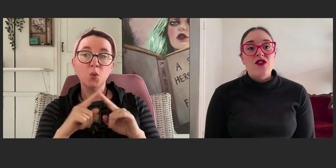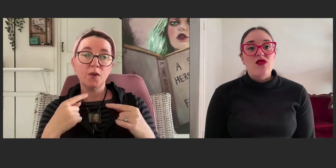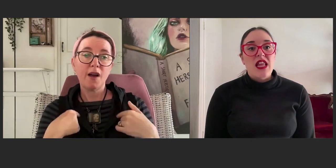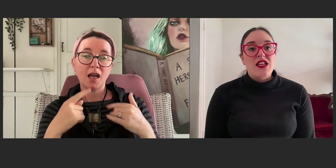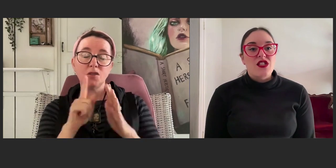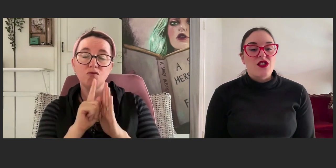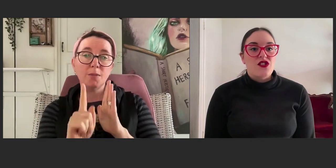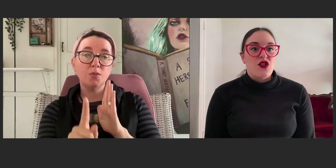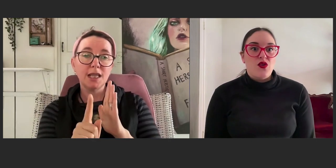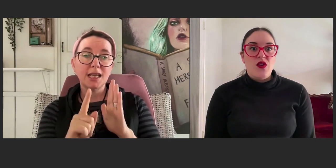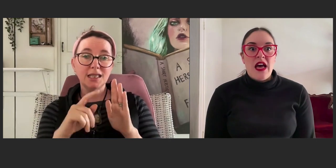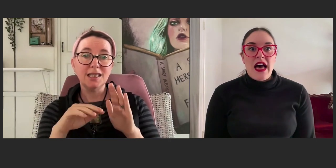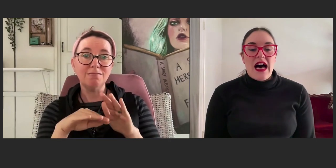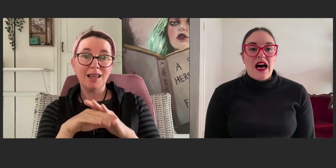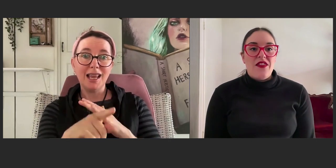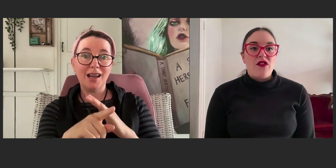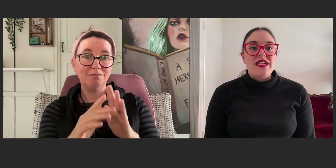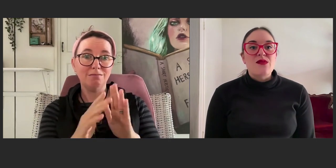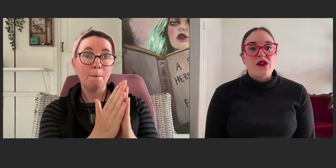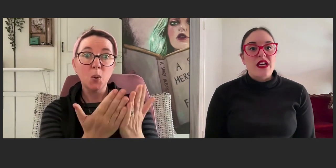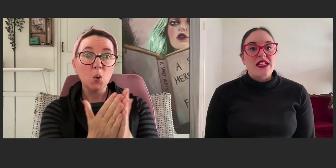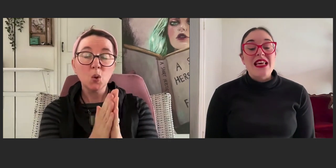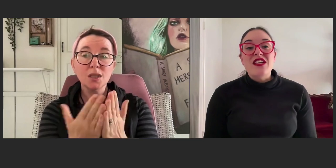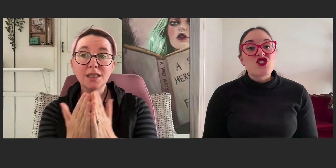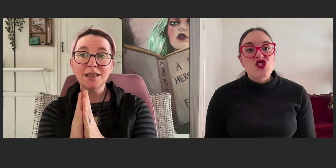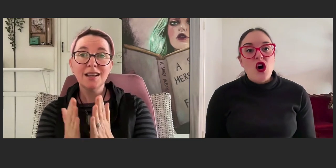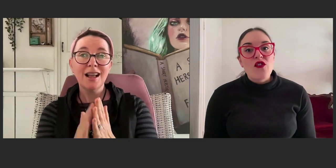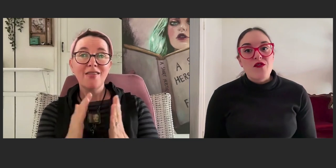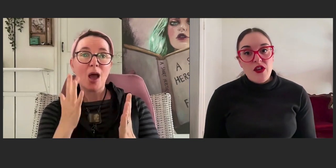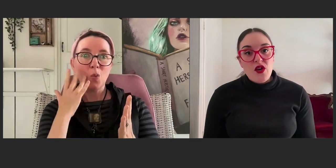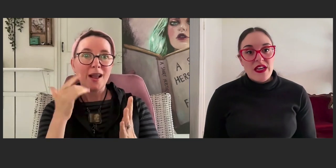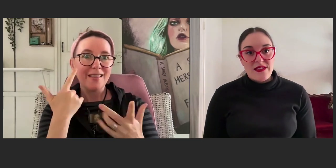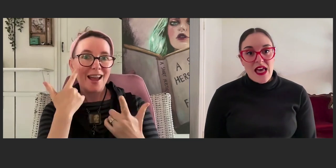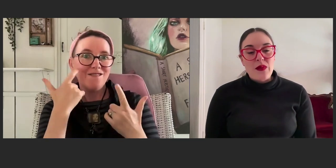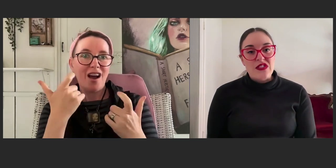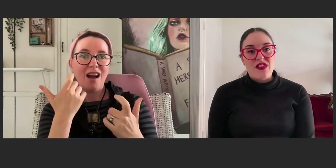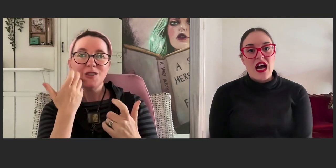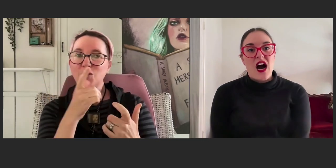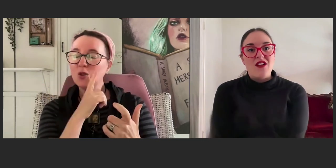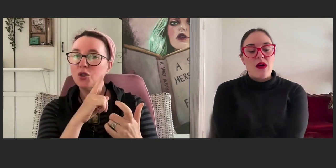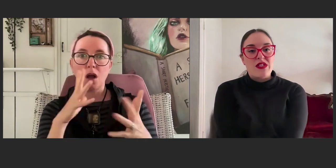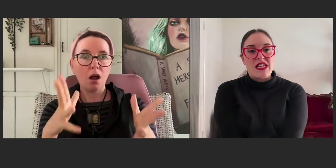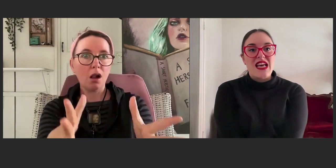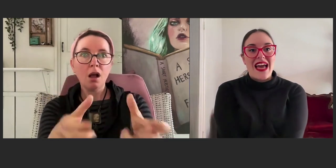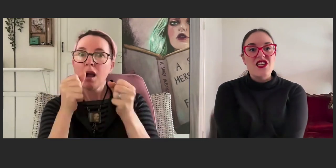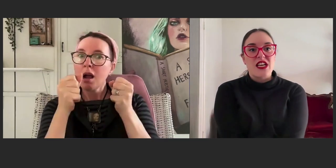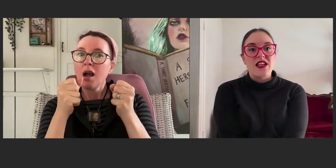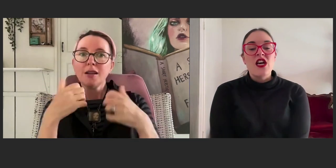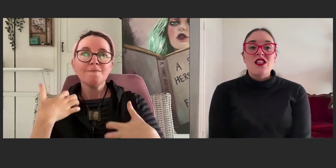in relation to their experience. And there's so few examples of that kind of representation.